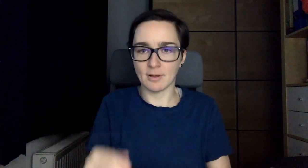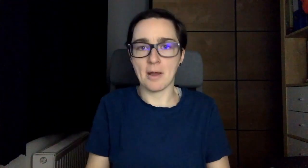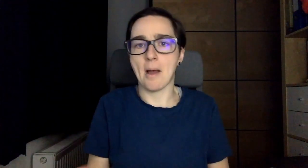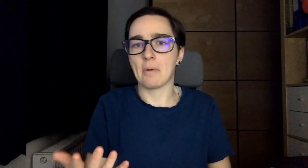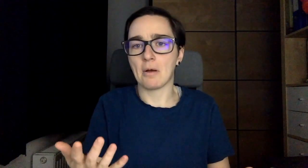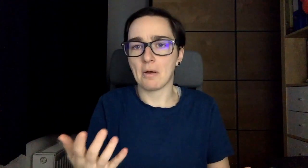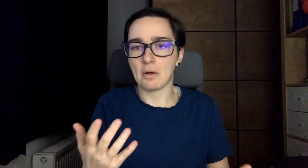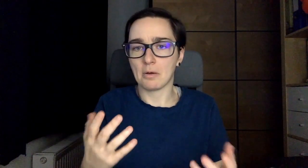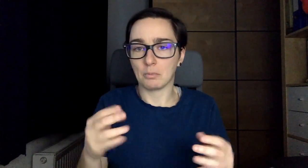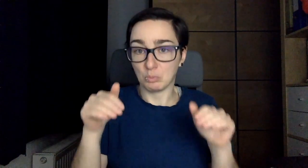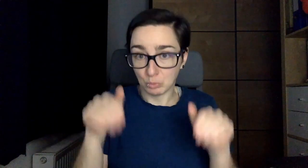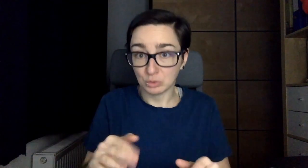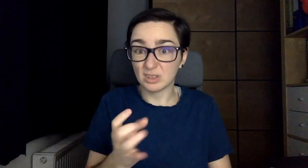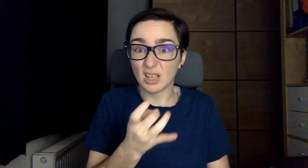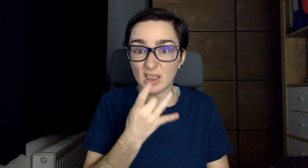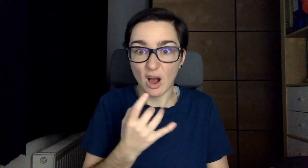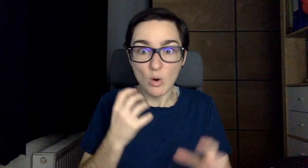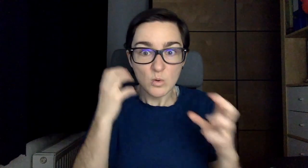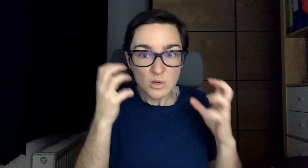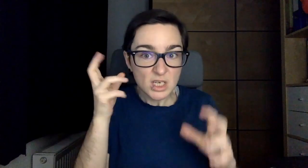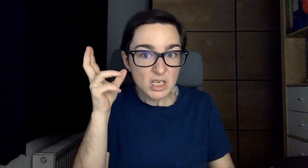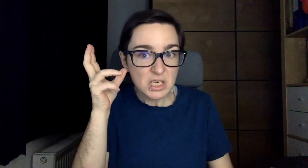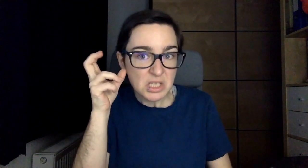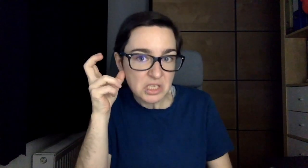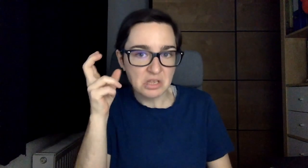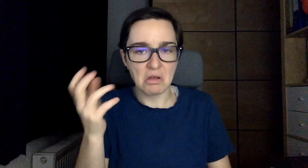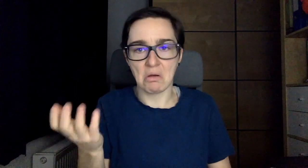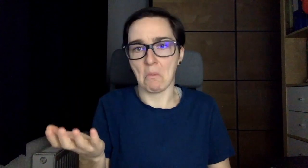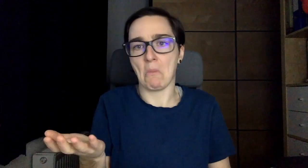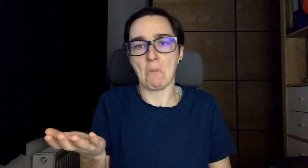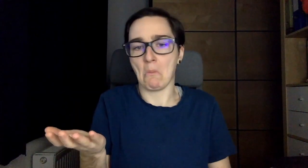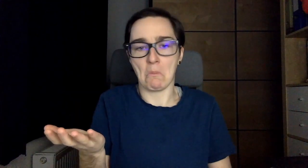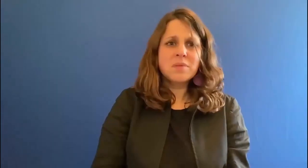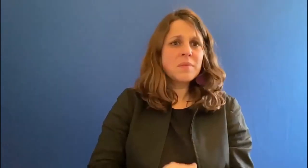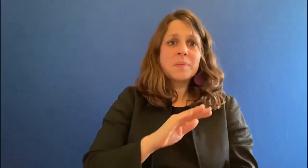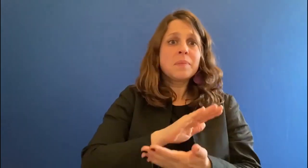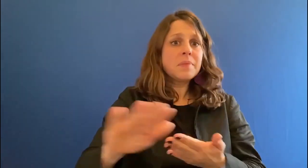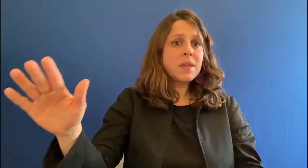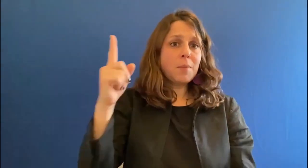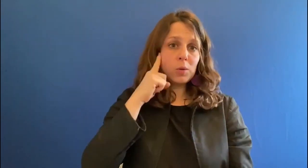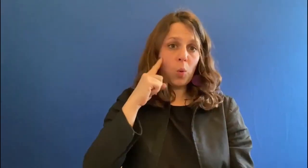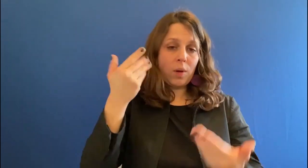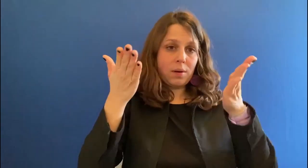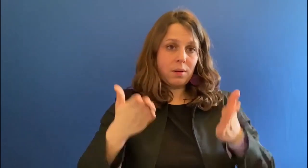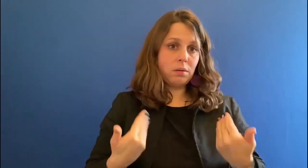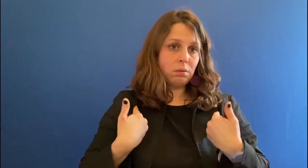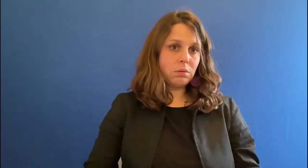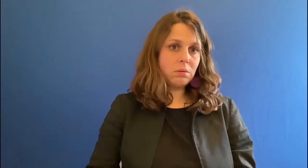But do I need or want to hear every single noise exactly....No. I never was a hearing person..so